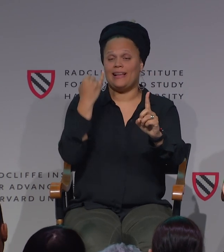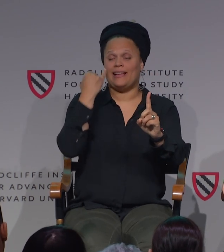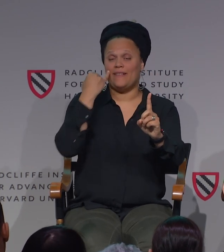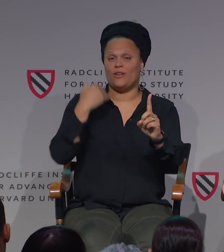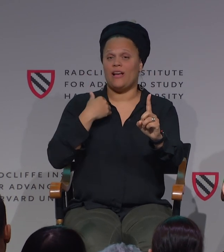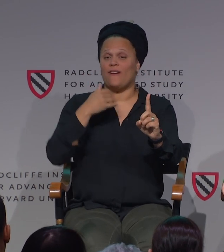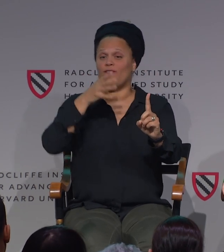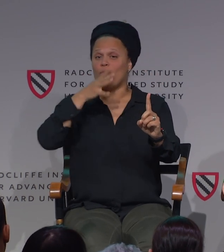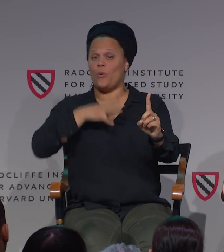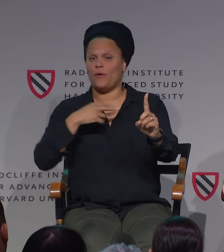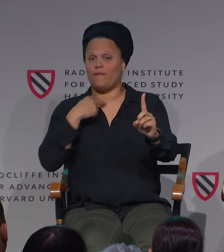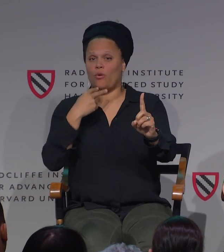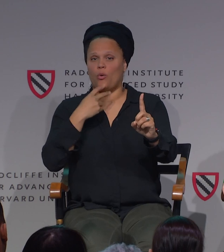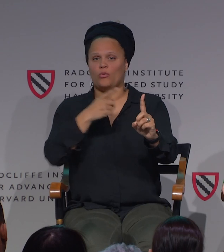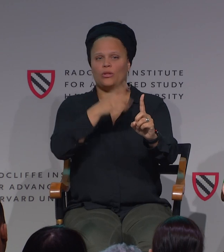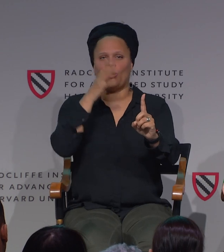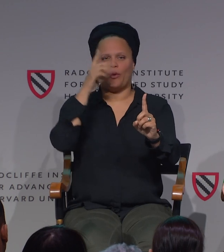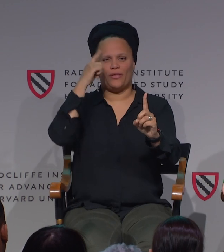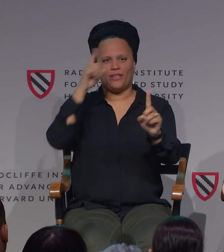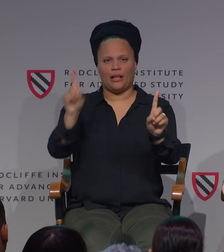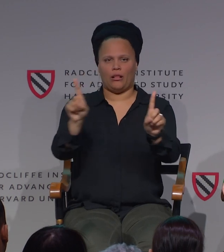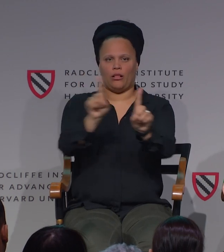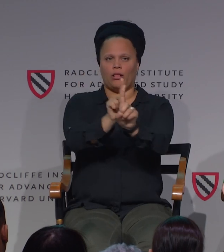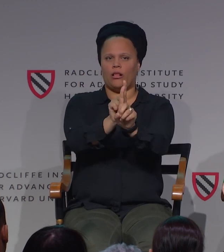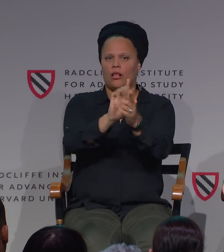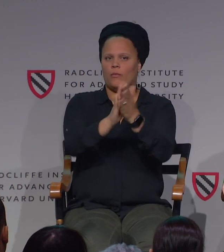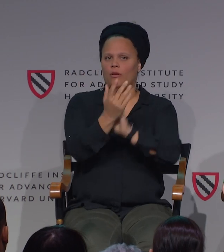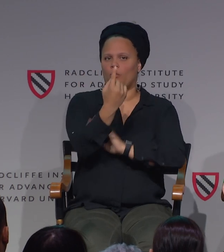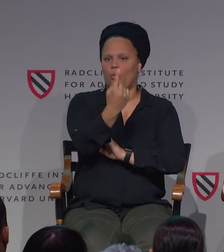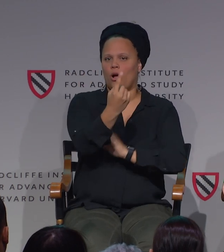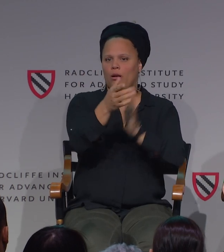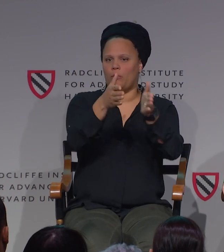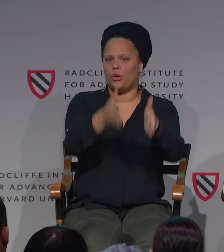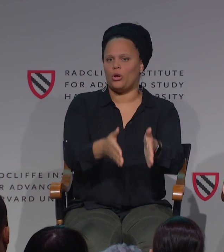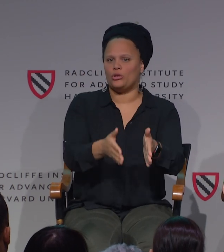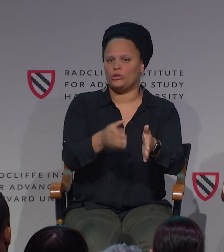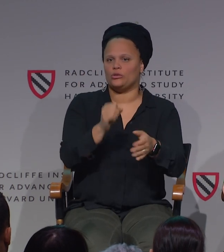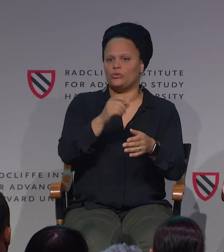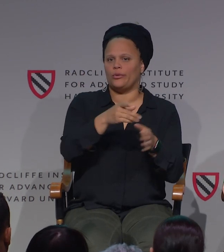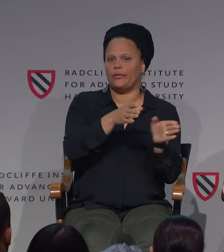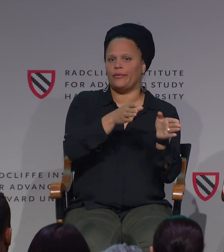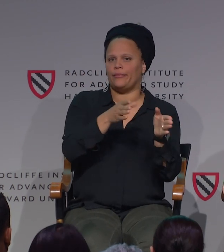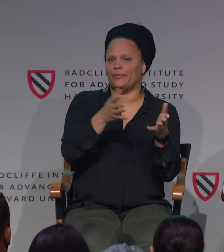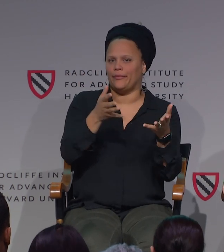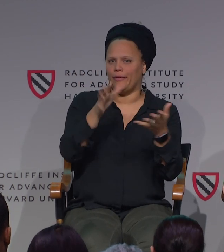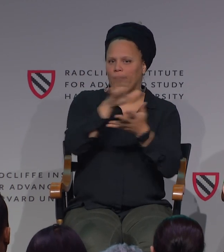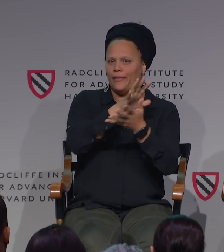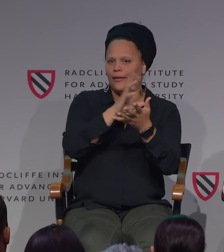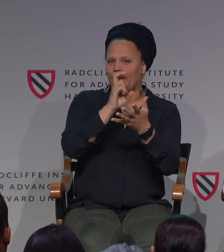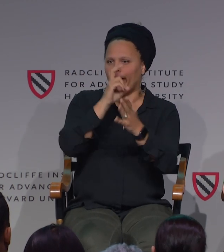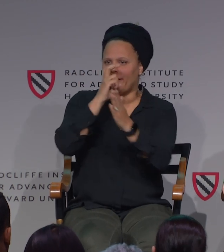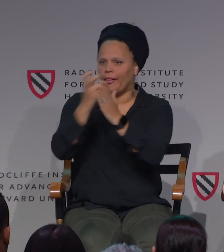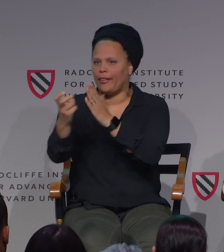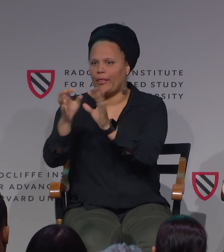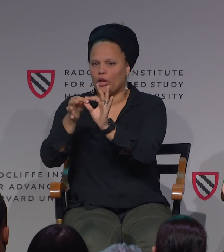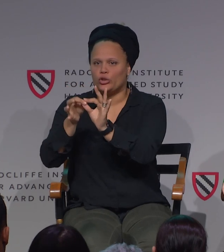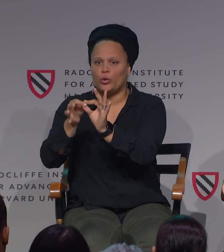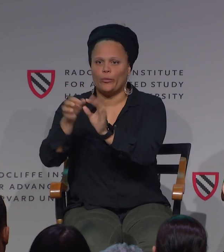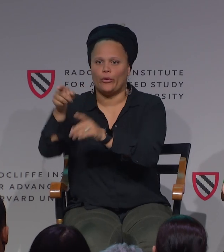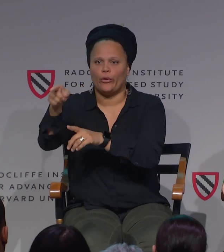and interacting with her, but you have that male voice. And sometimes, if she's working with a female interpreter, then that kind of blurs the line.